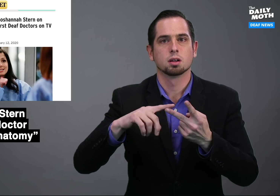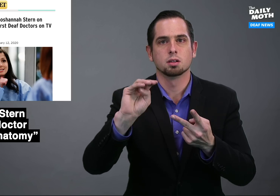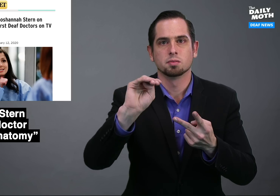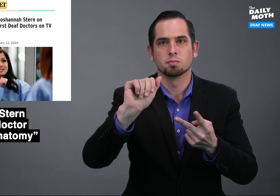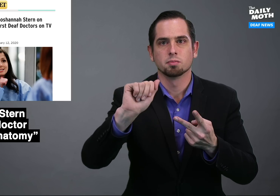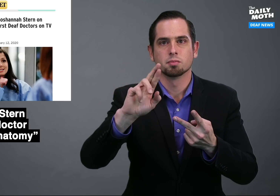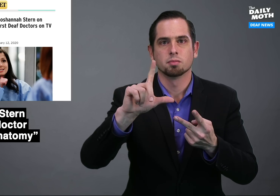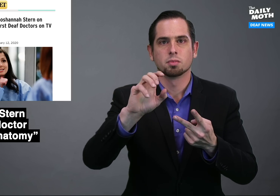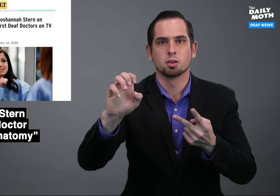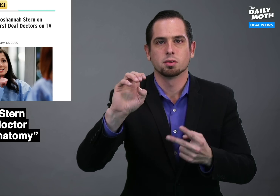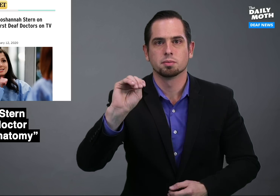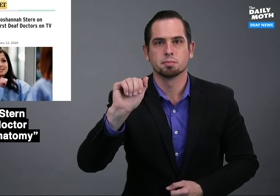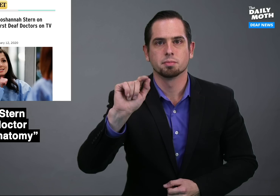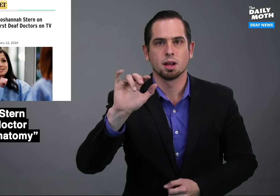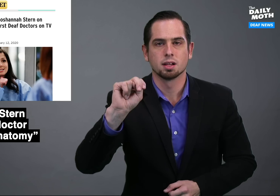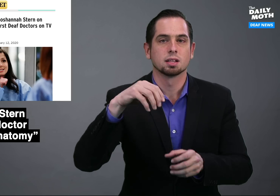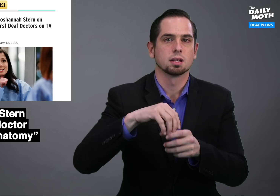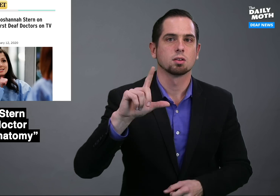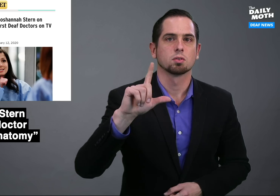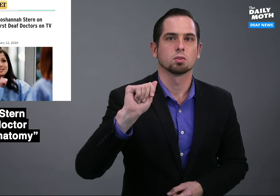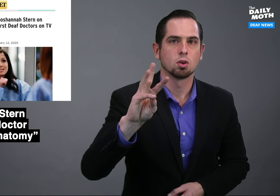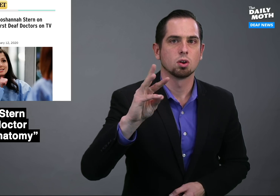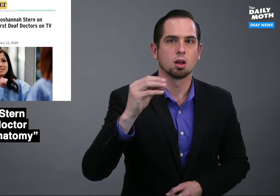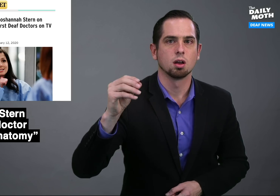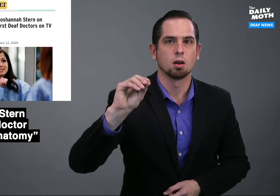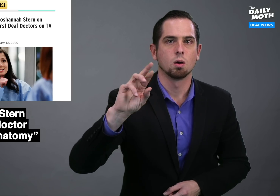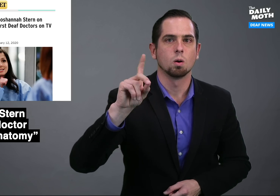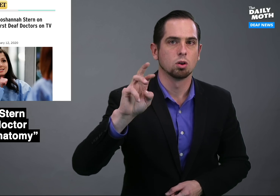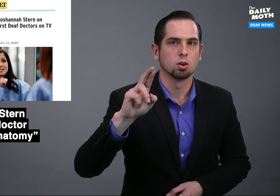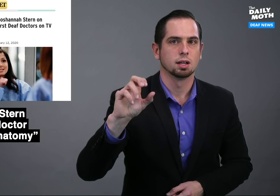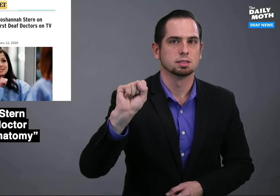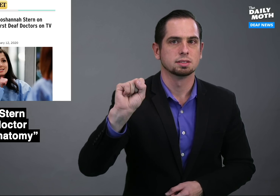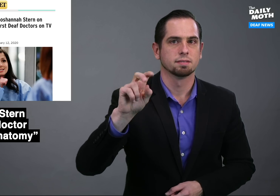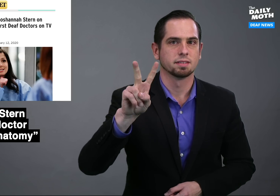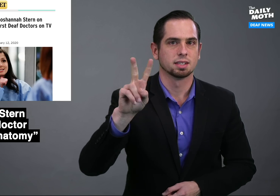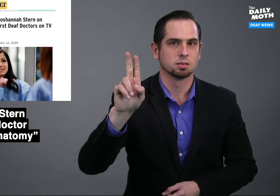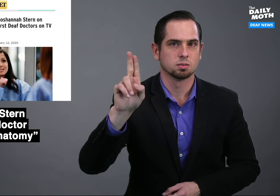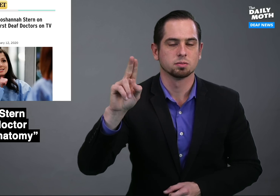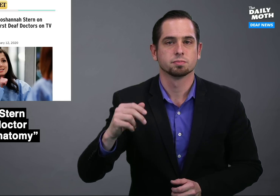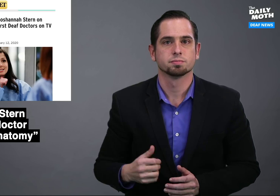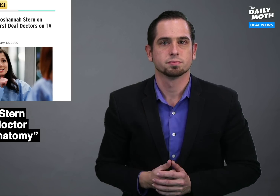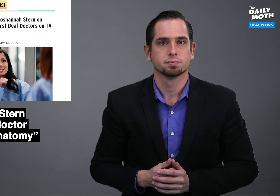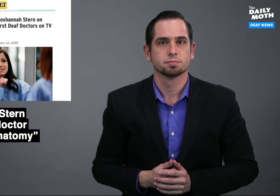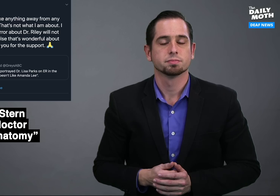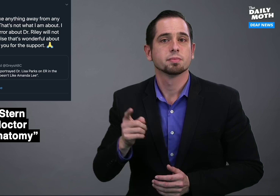and Marlee Matlin (Law and Order: SVU).